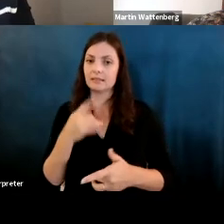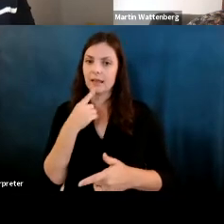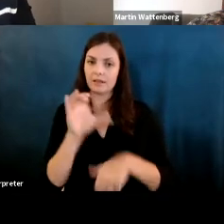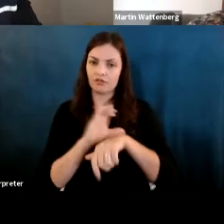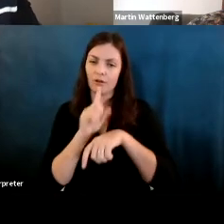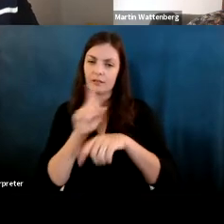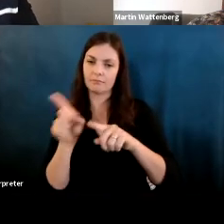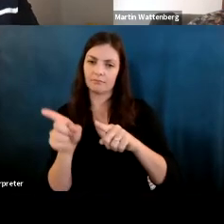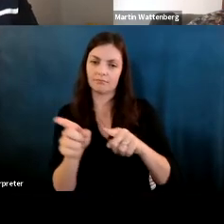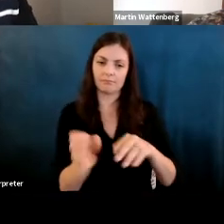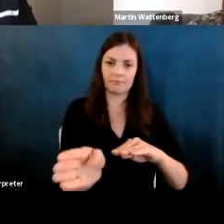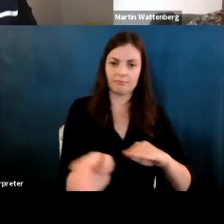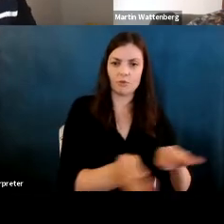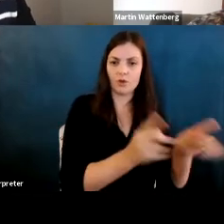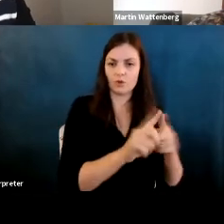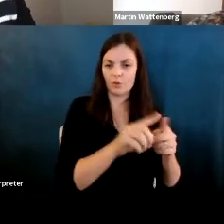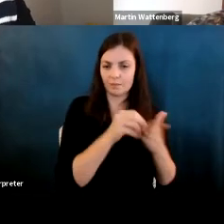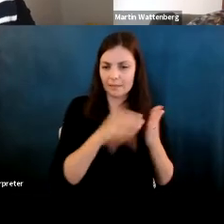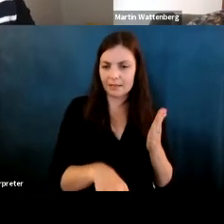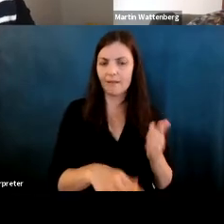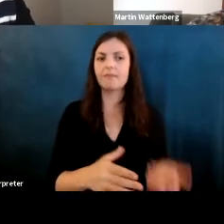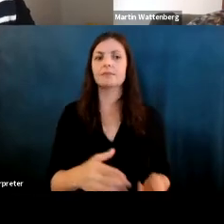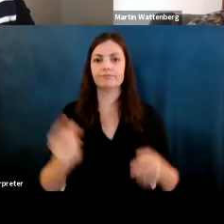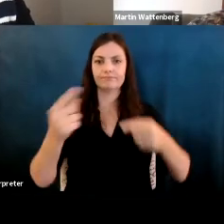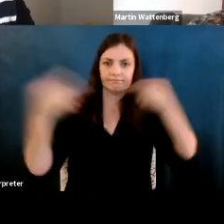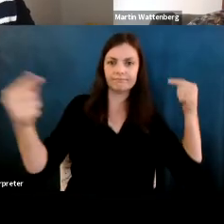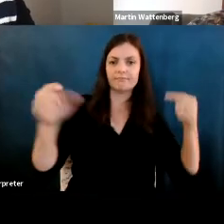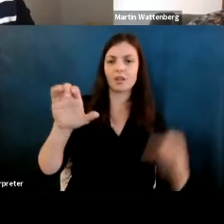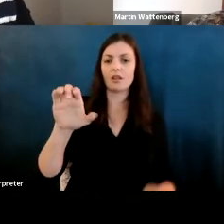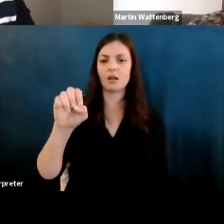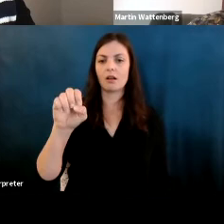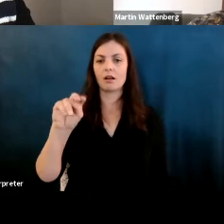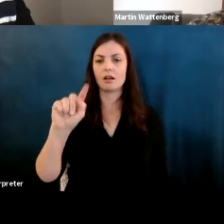Fernanda Viegas: Controversial so you can you can imagine just playing with this.